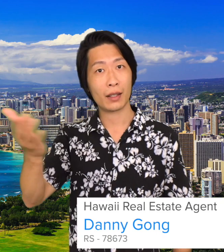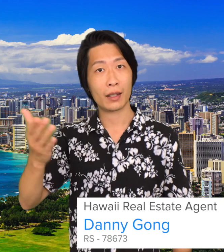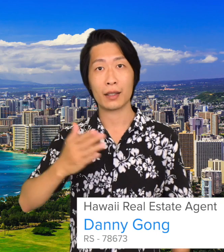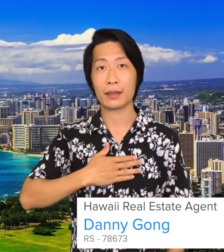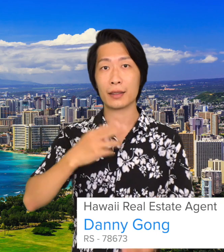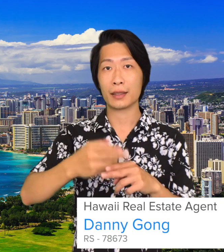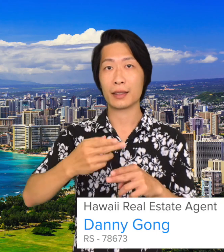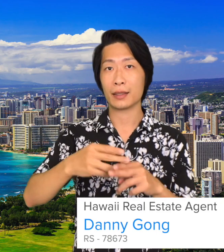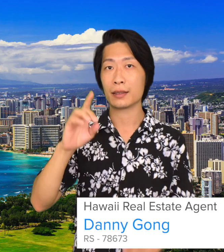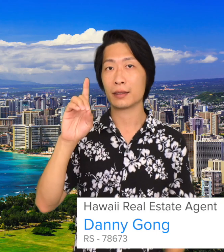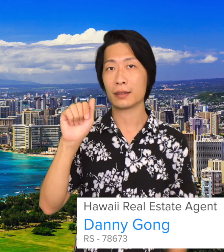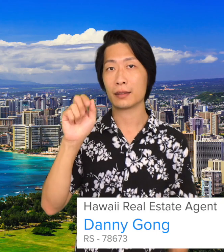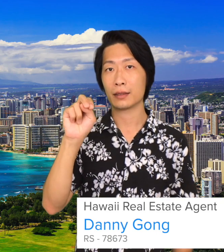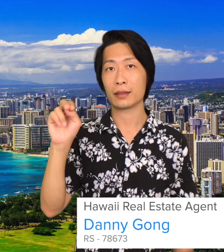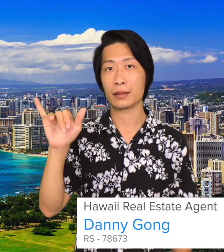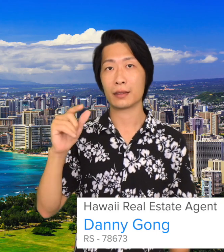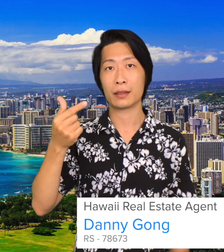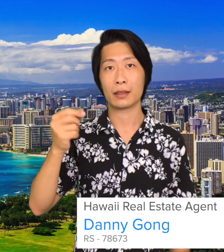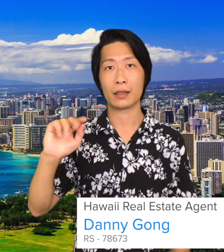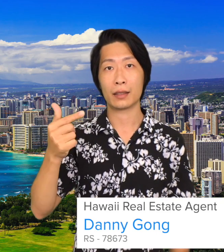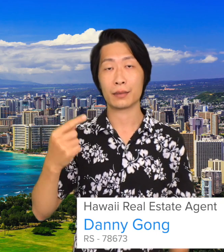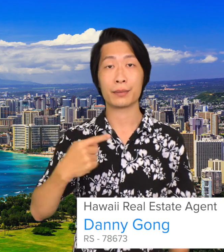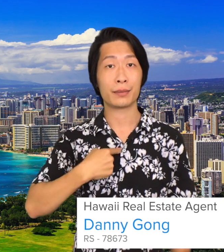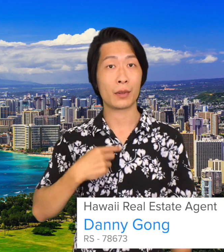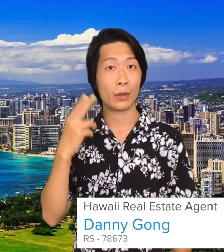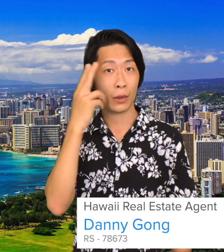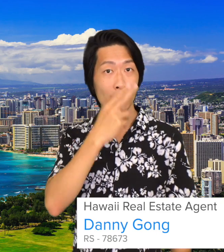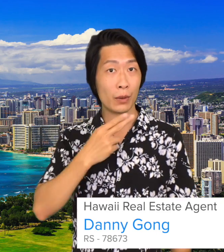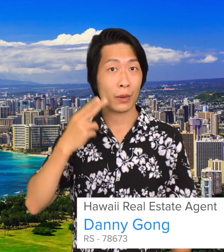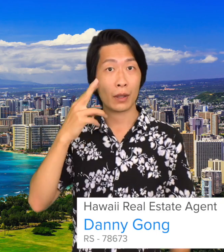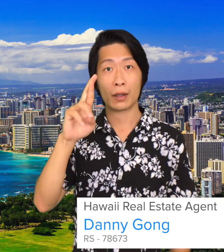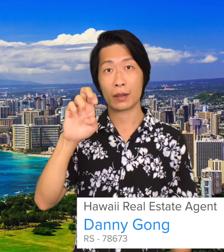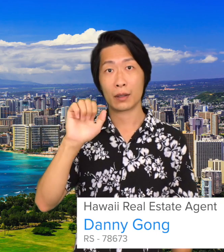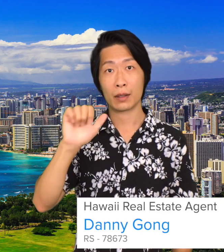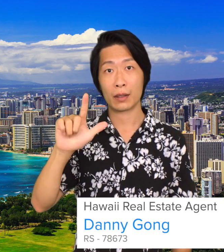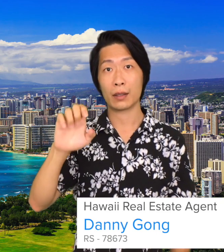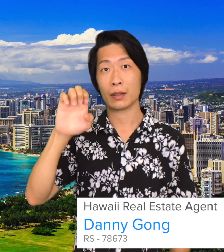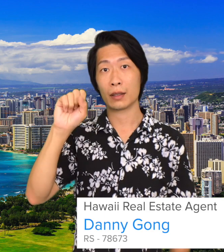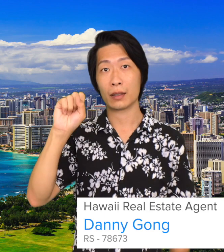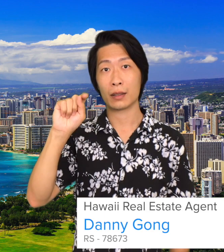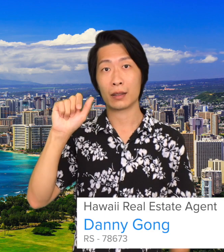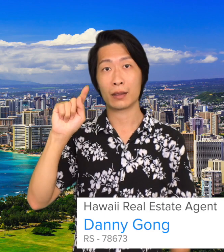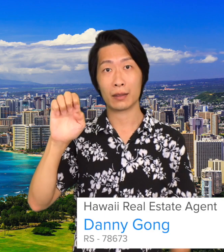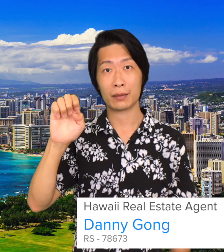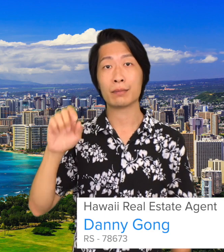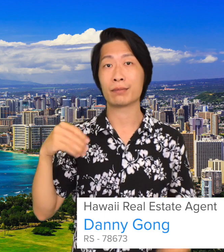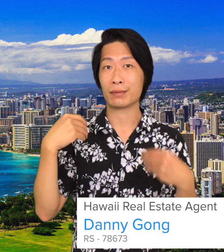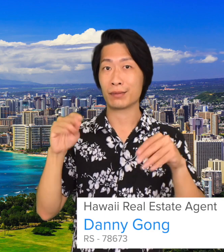Aloha my name is Danny Gong and I am a Hawaii real estate agent.